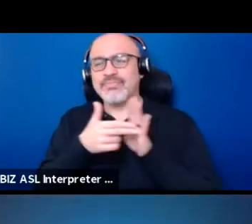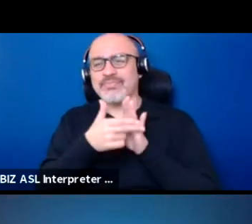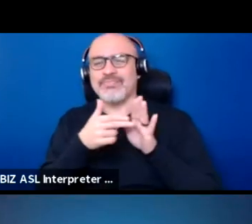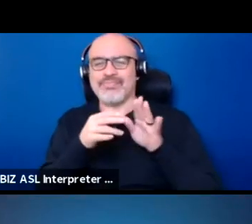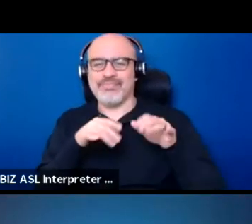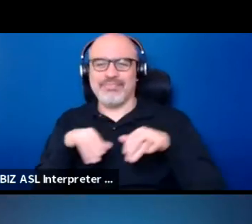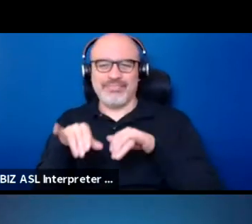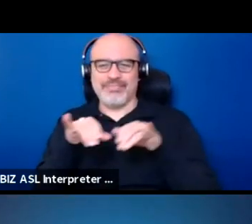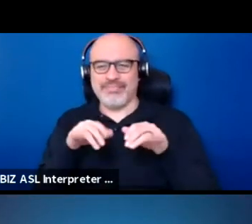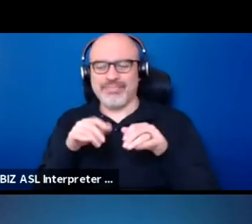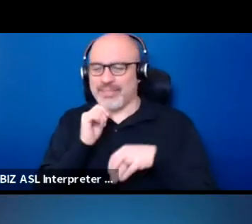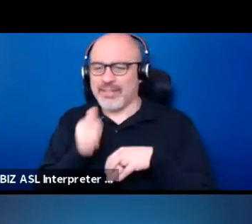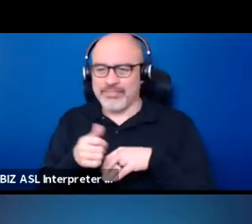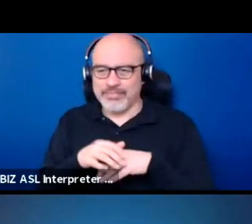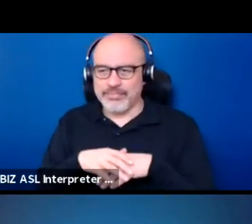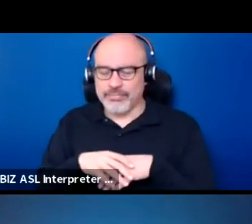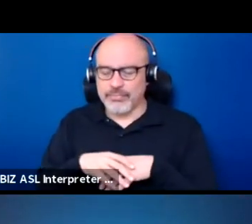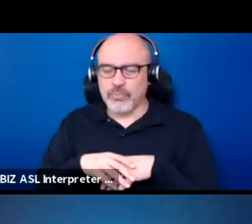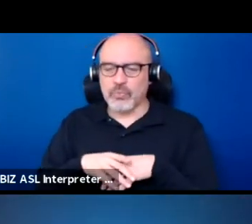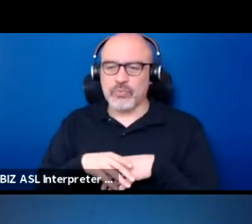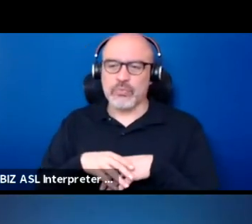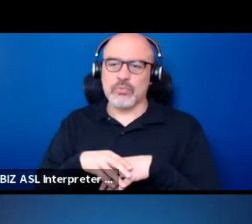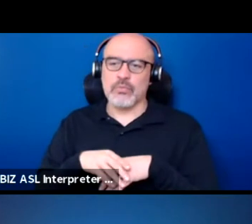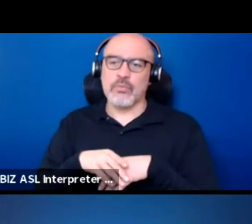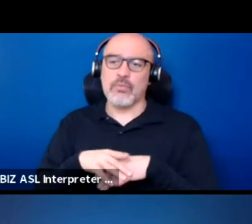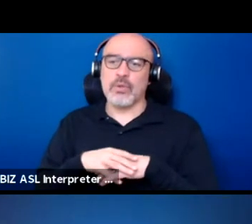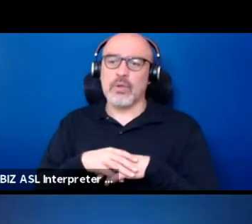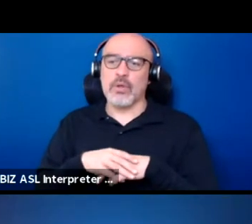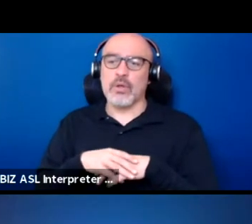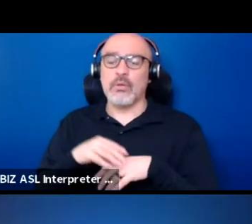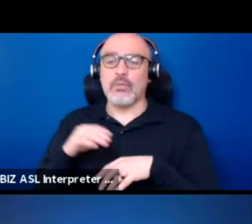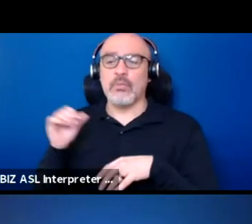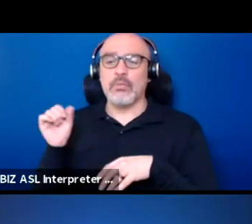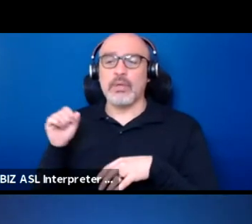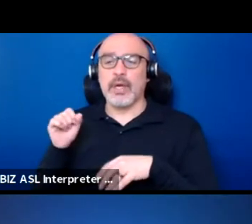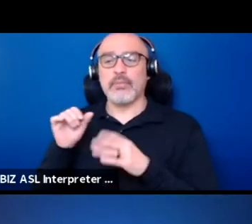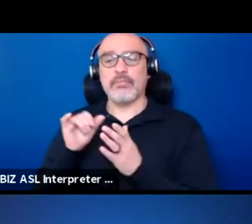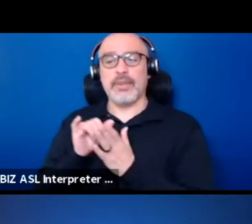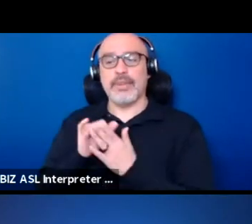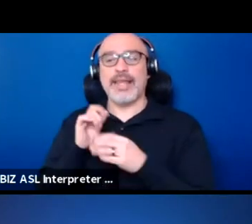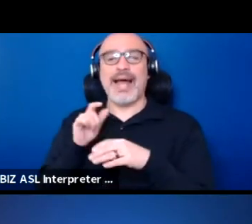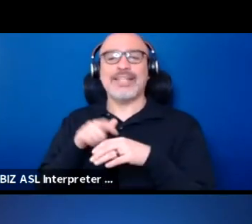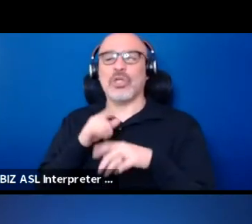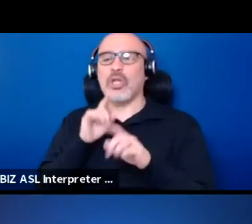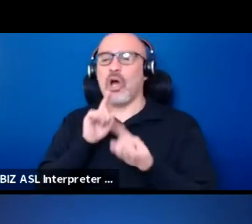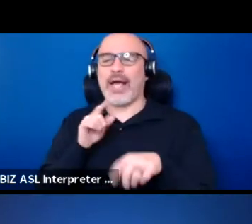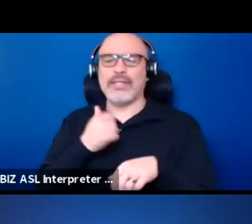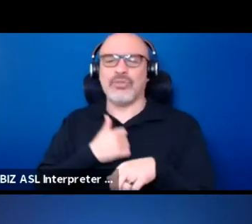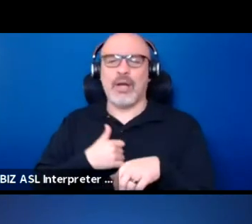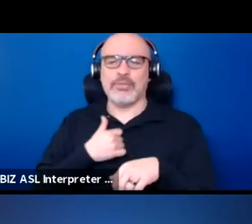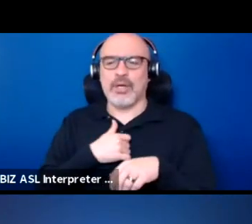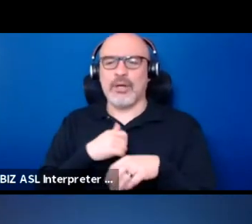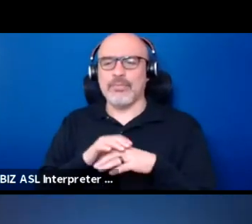So yeah. That's the long answer. I'm sorry. But I'm curious, Neemah.